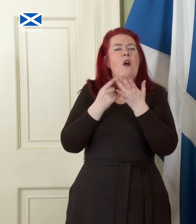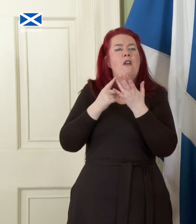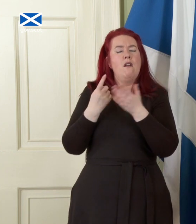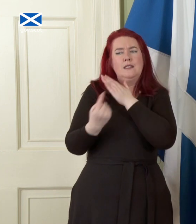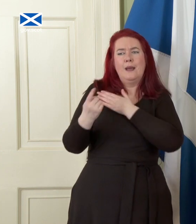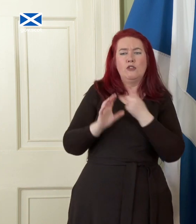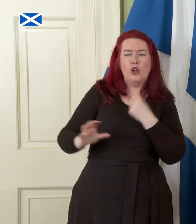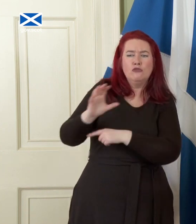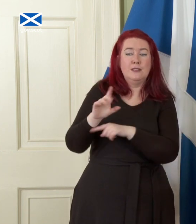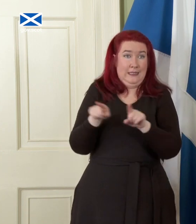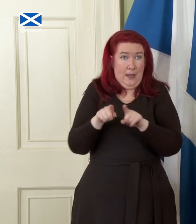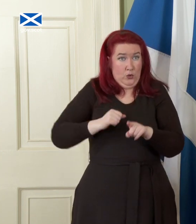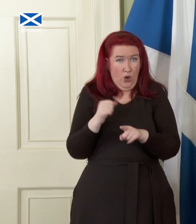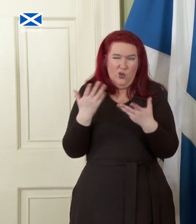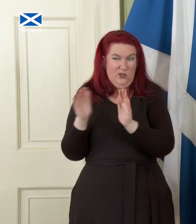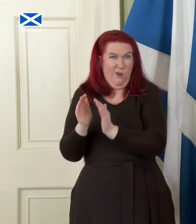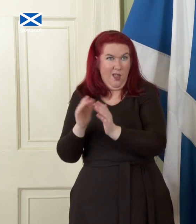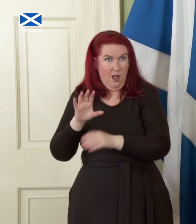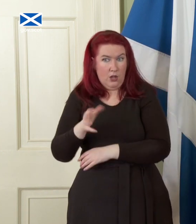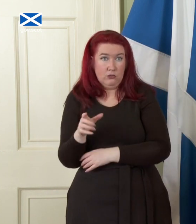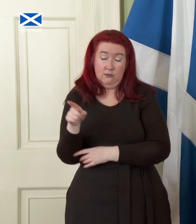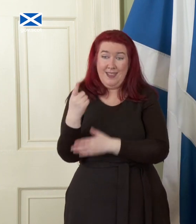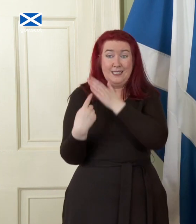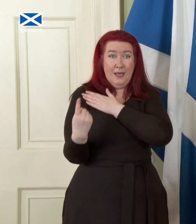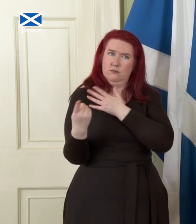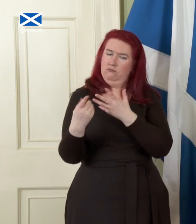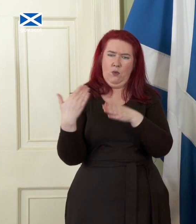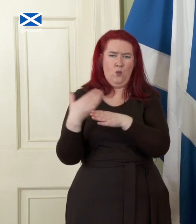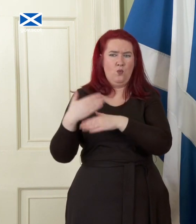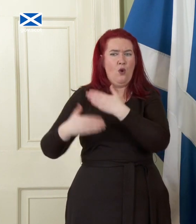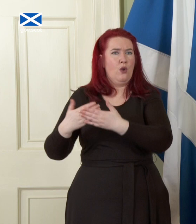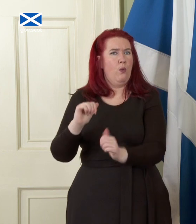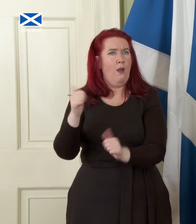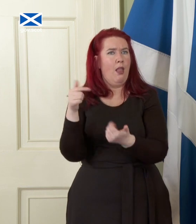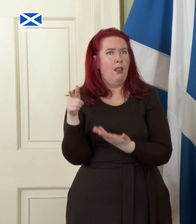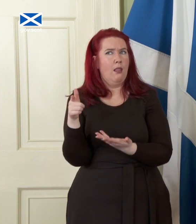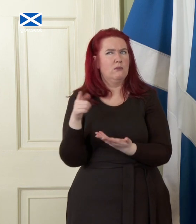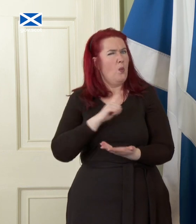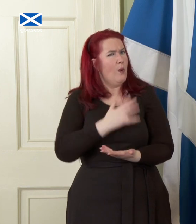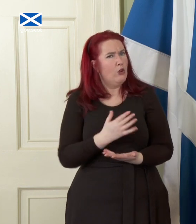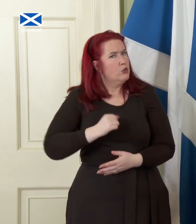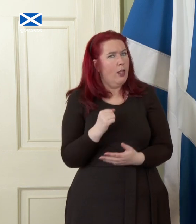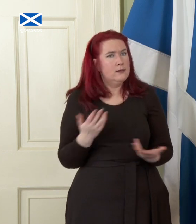size or smaller, independence already works. Why would it not for Scotland? Especially as